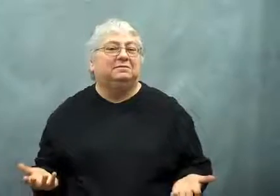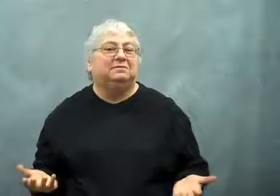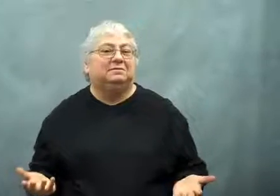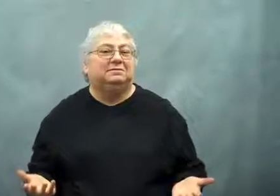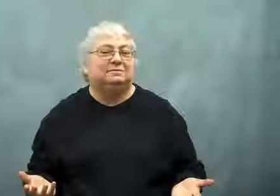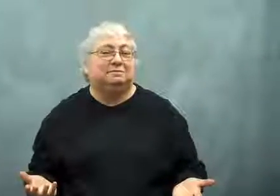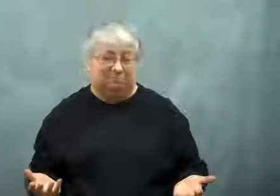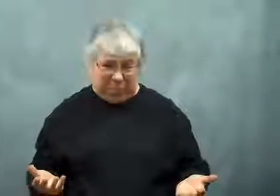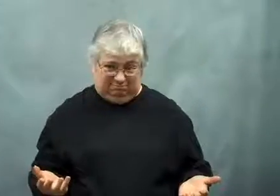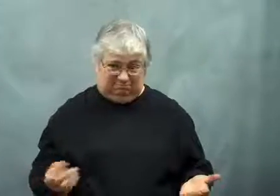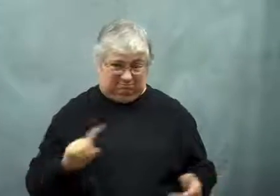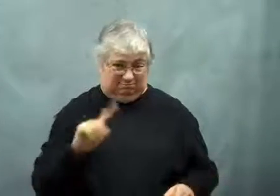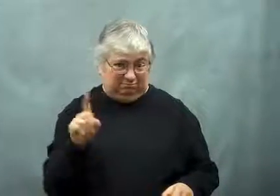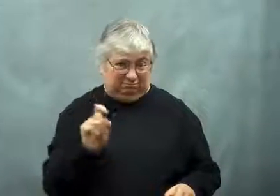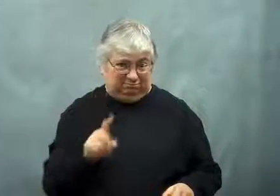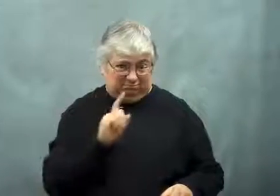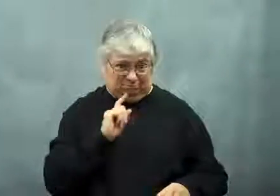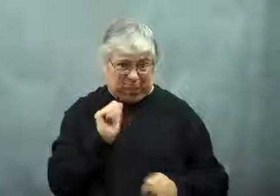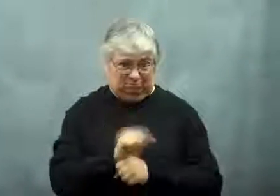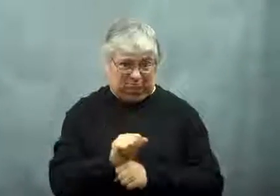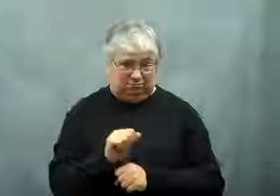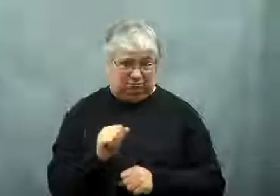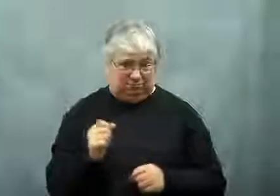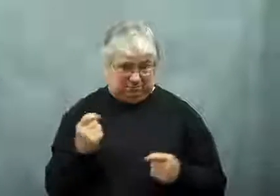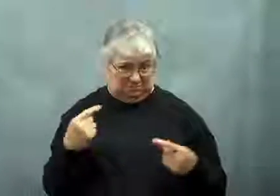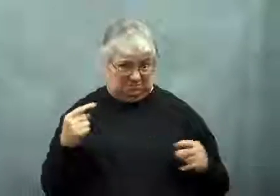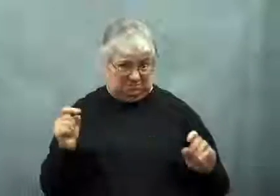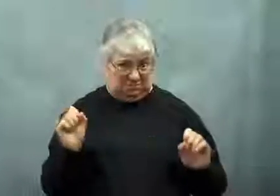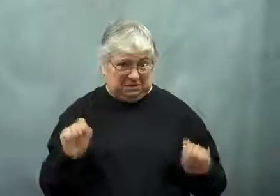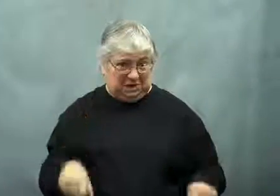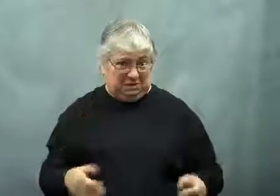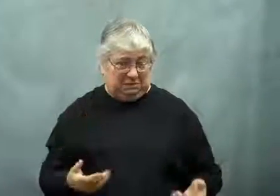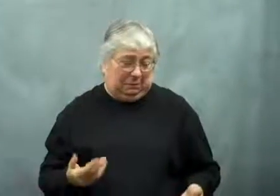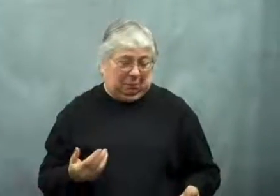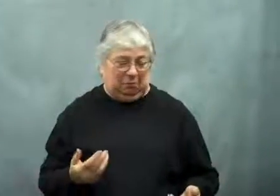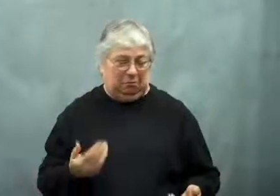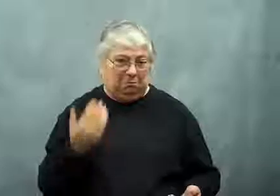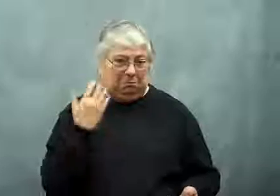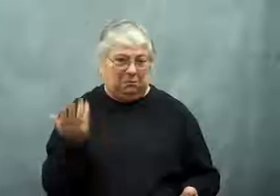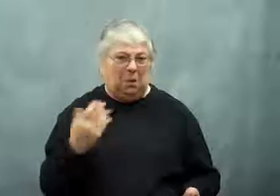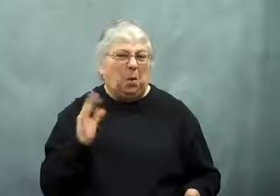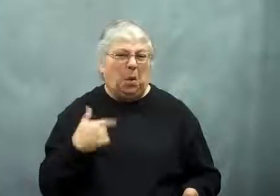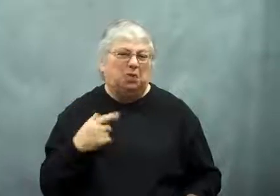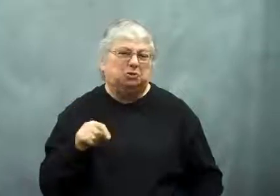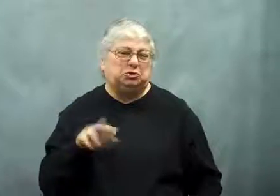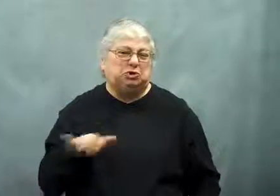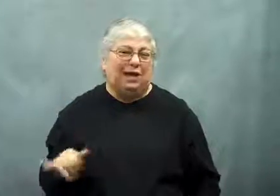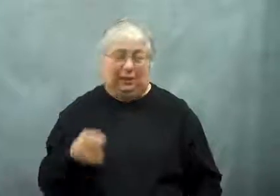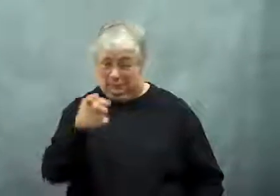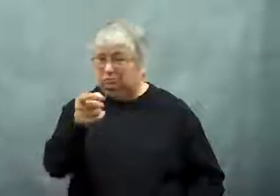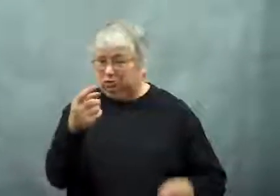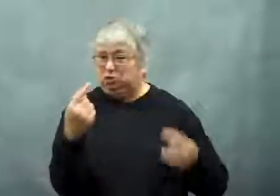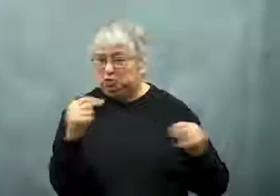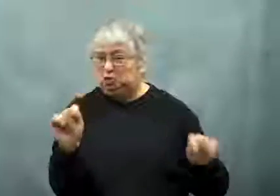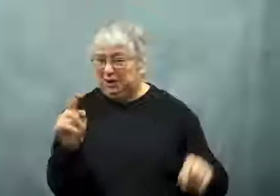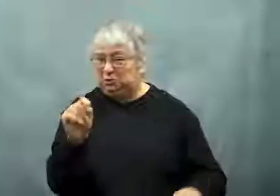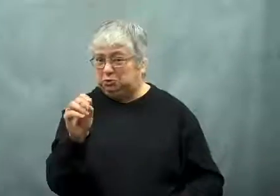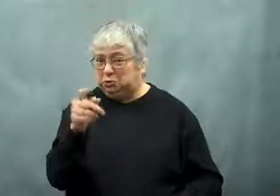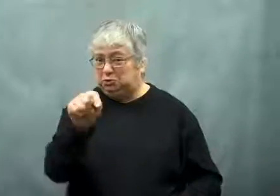Does that really work? I don't know.